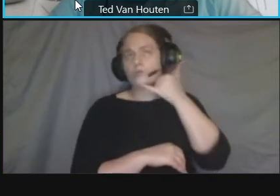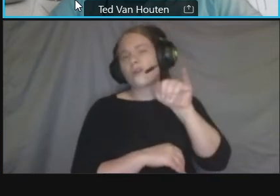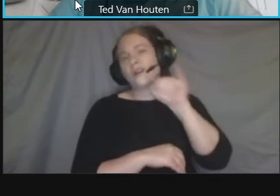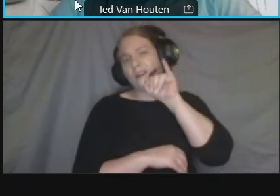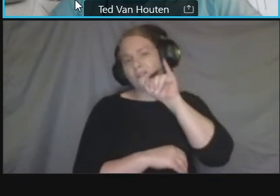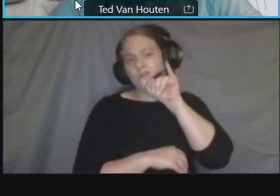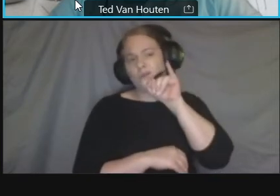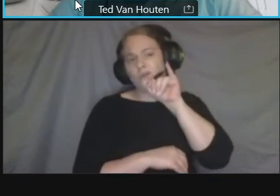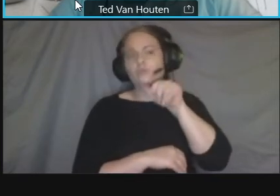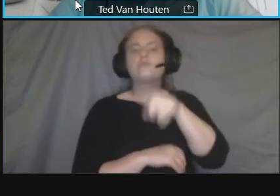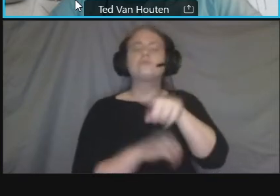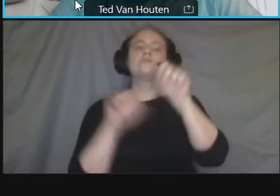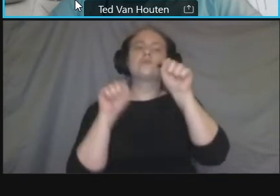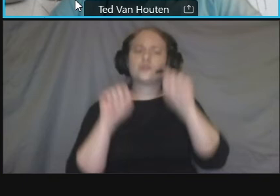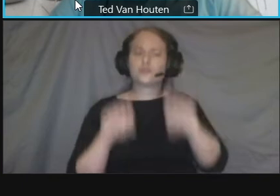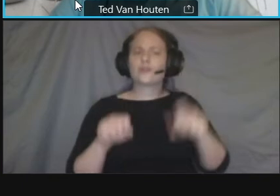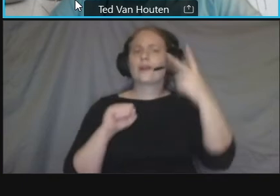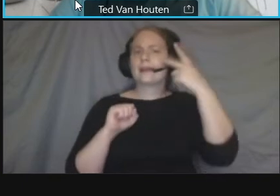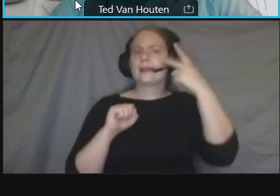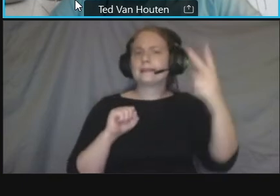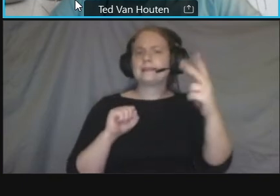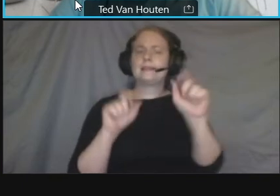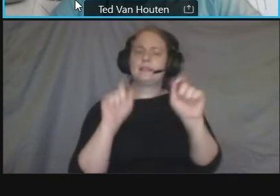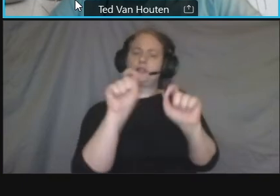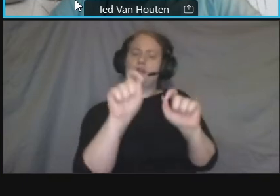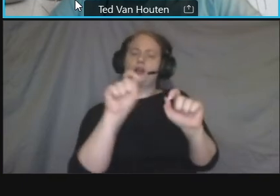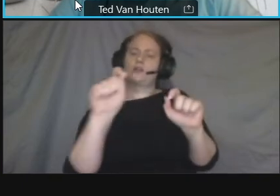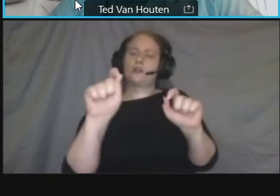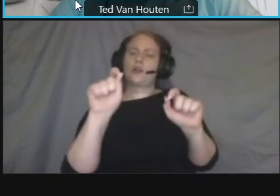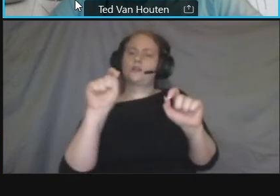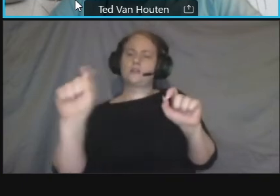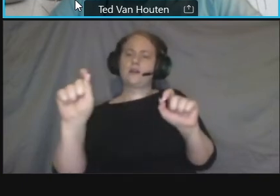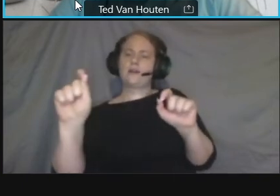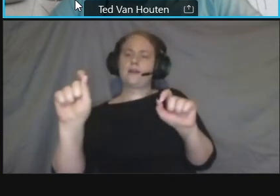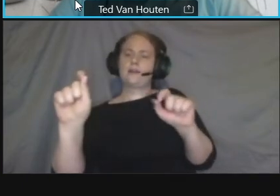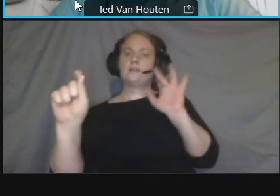three dot icon to select the q a if it's not showing up and then you type your question in